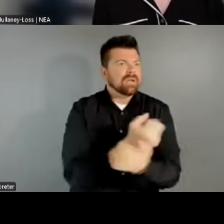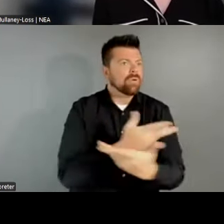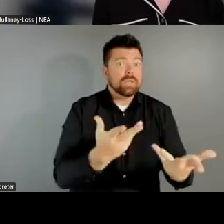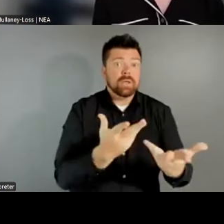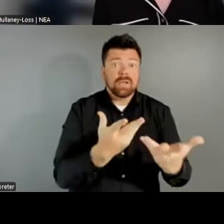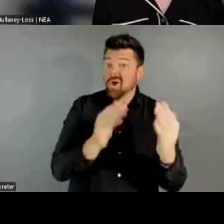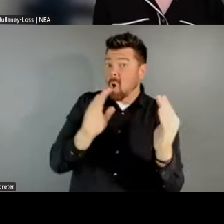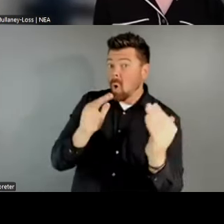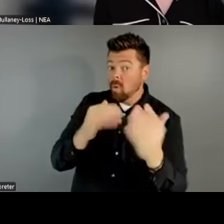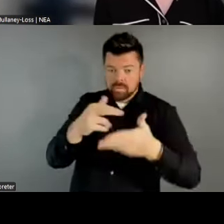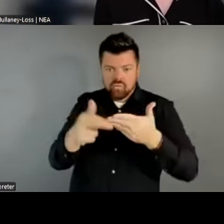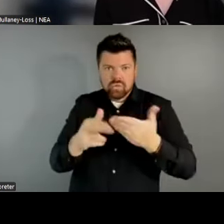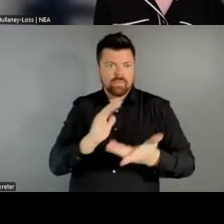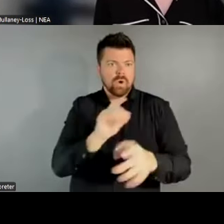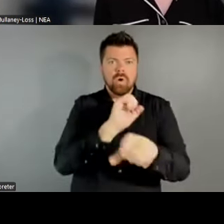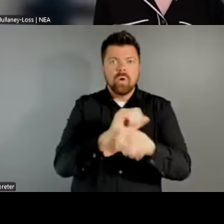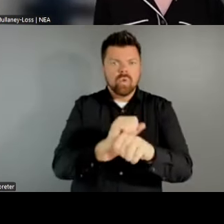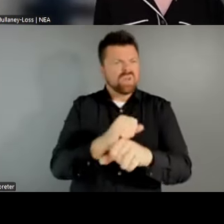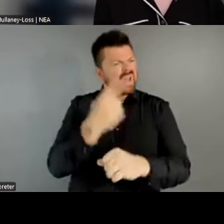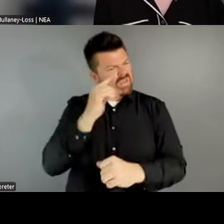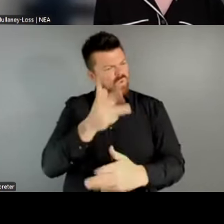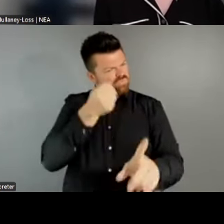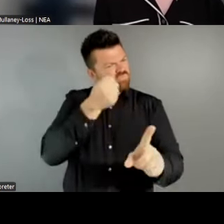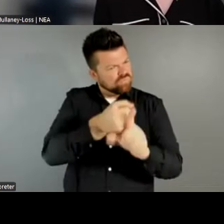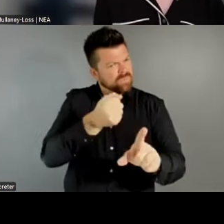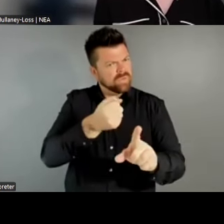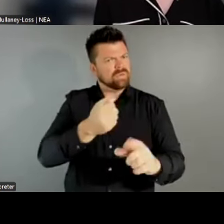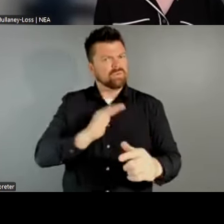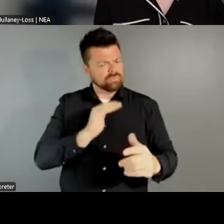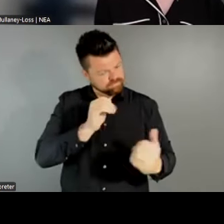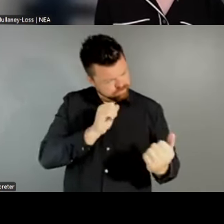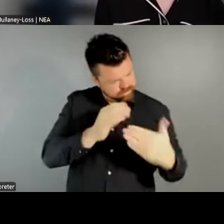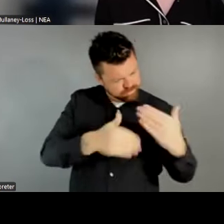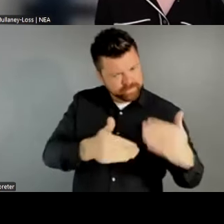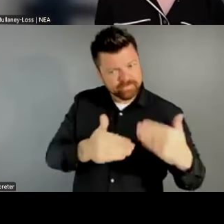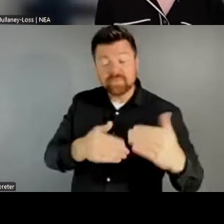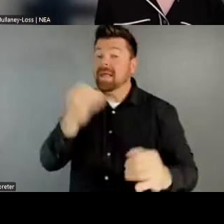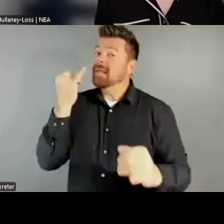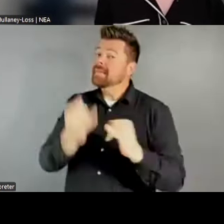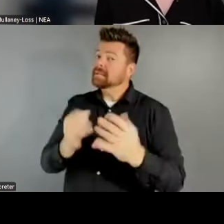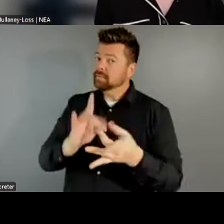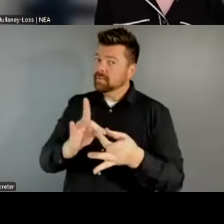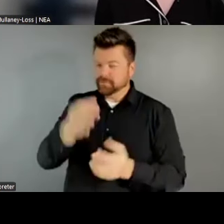make a huge difference. Finally, I just think the number one thing that I would say is critically